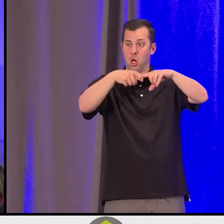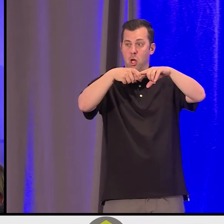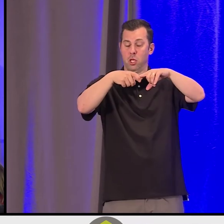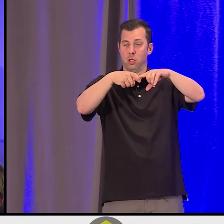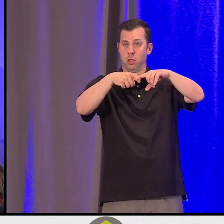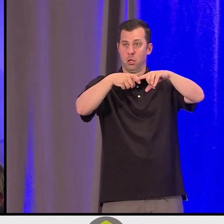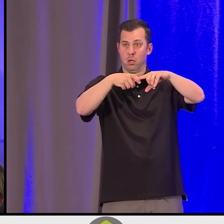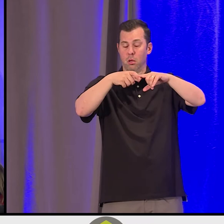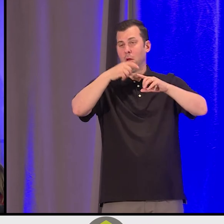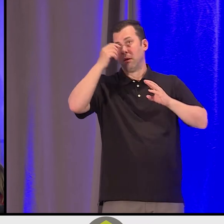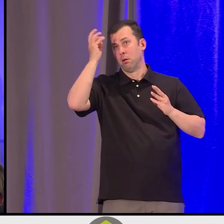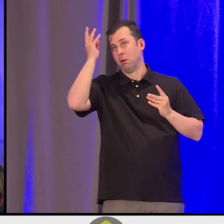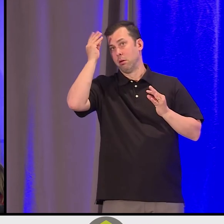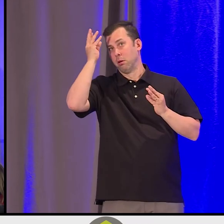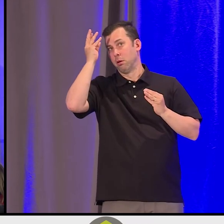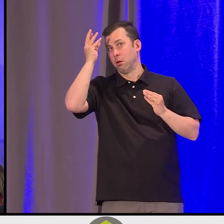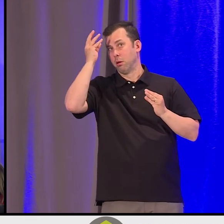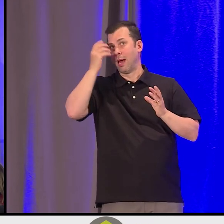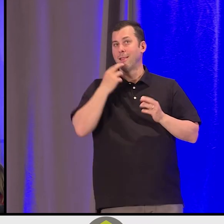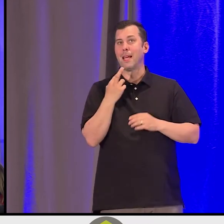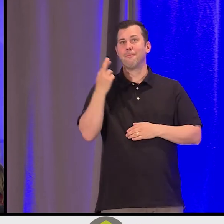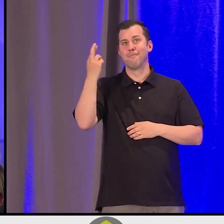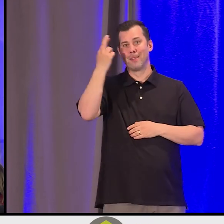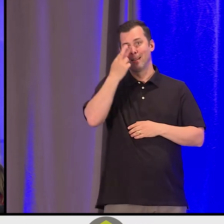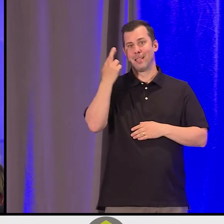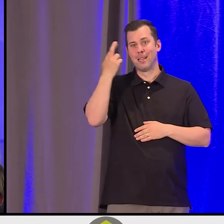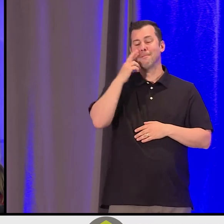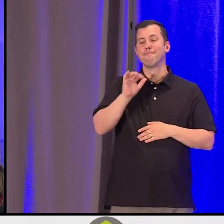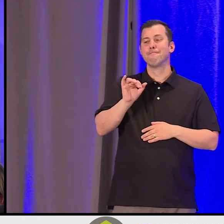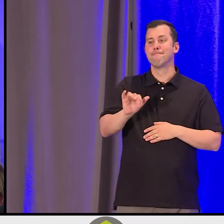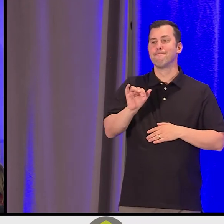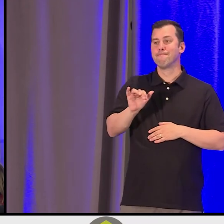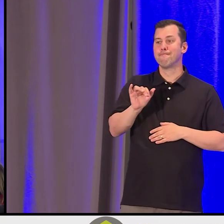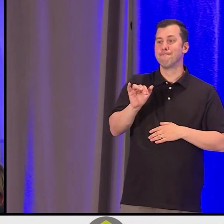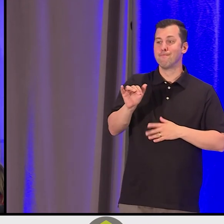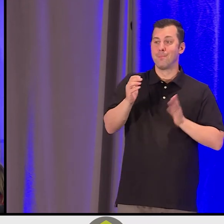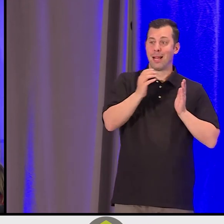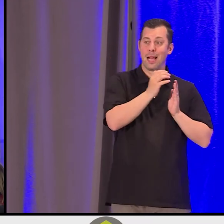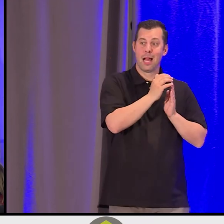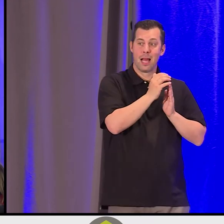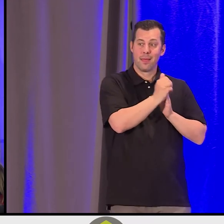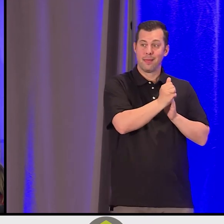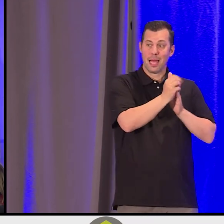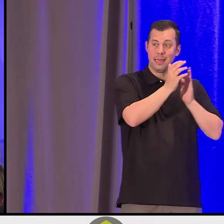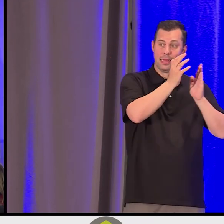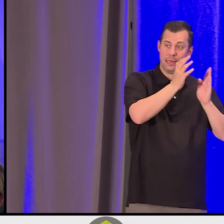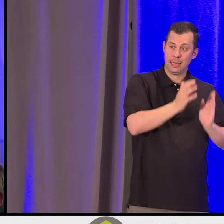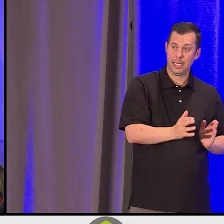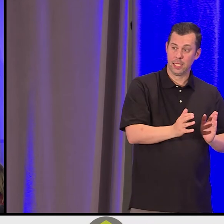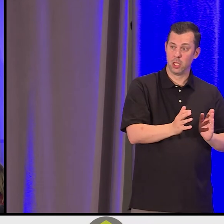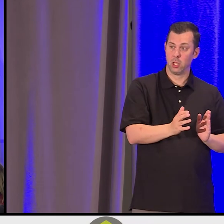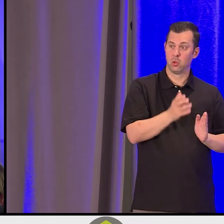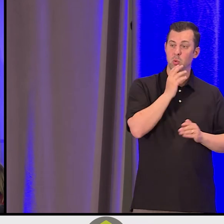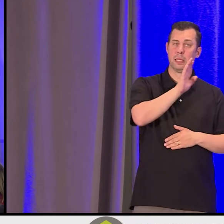in that old adage of a story, the leaders who went to the advisors, and the leader says, "My people aren't healthy."